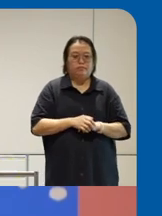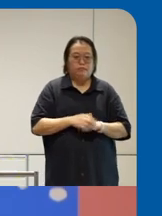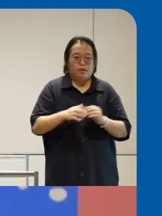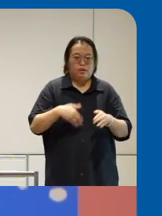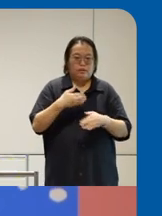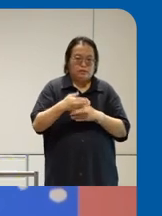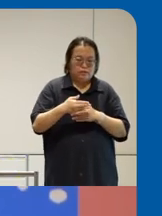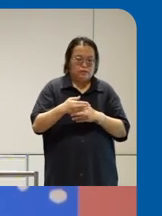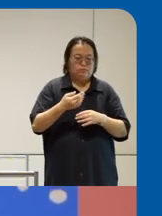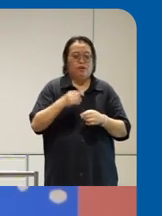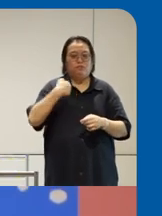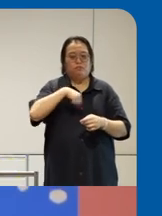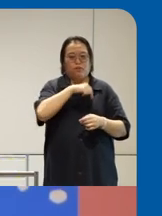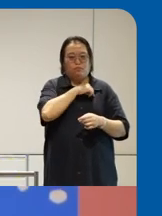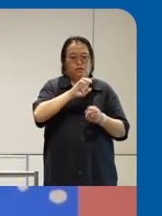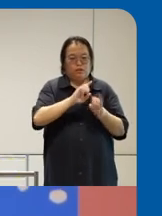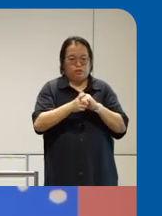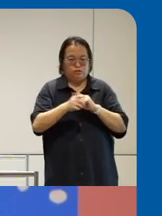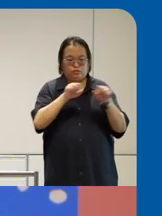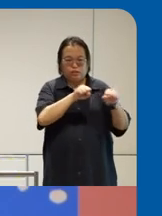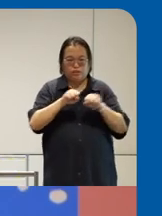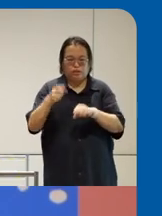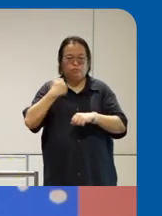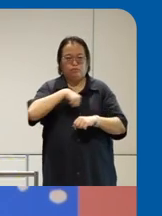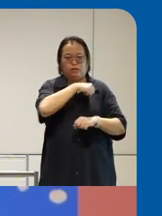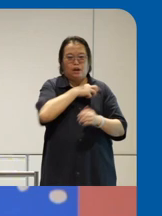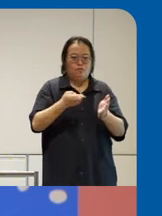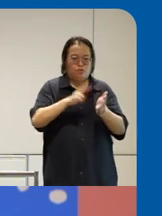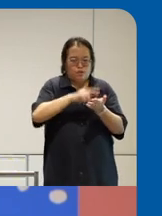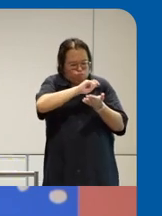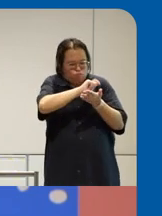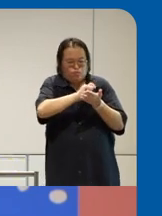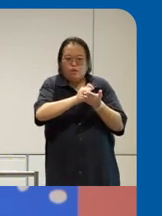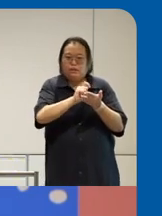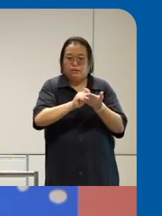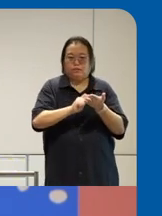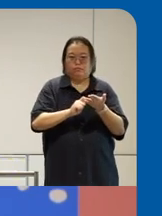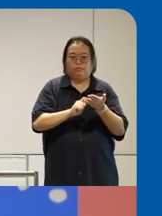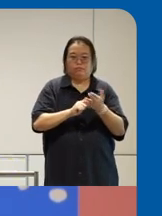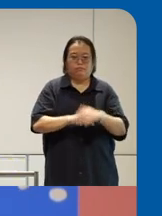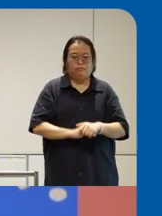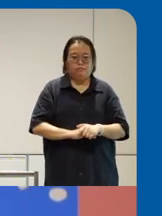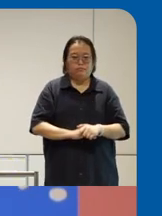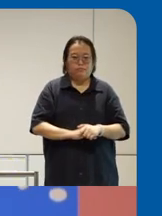service standards of uh the government Singapore government uh to spell out uh how accessible